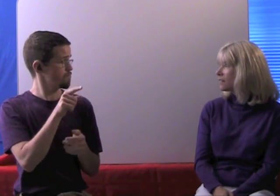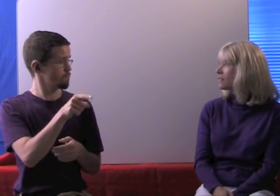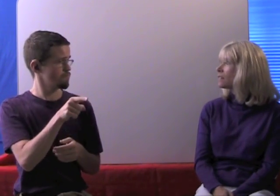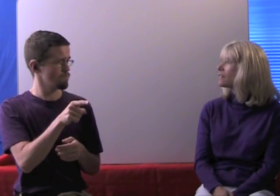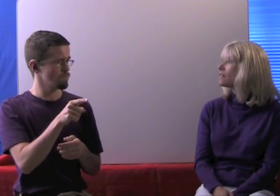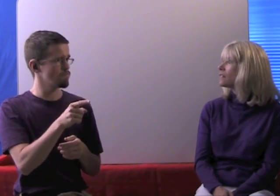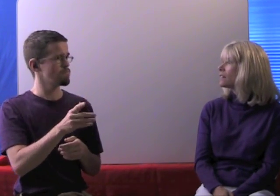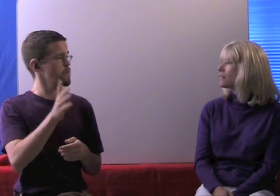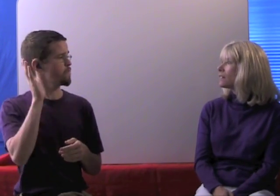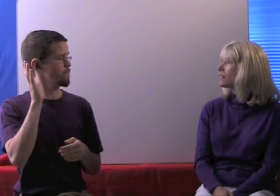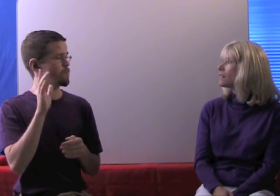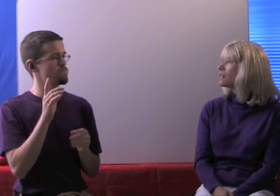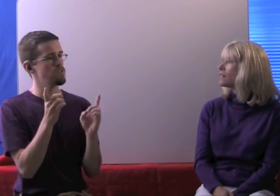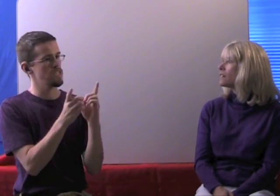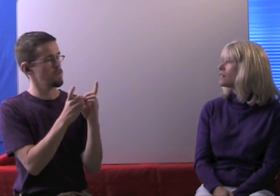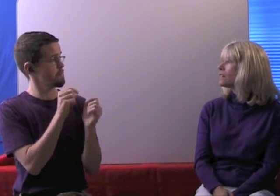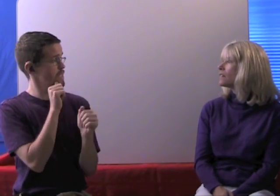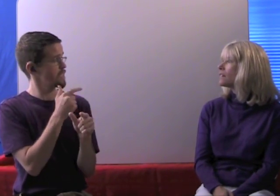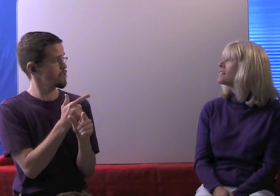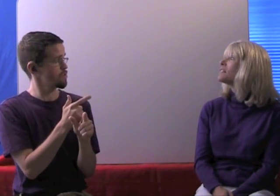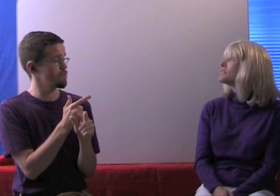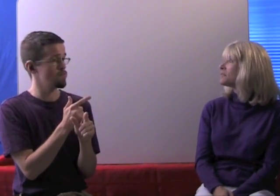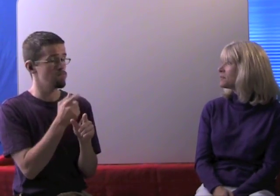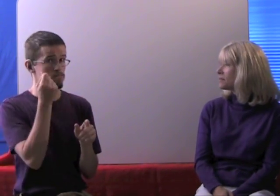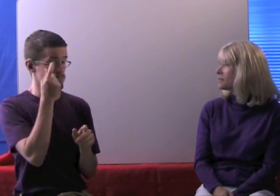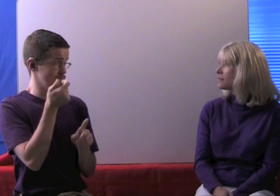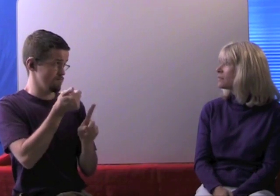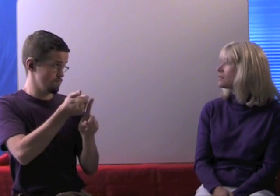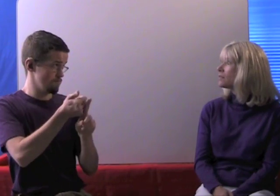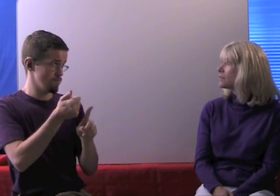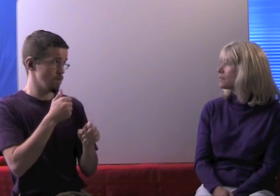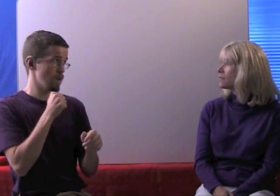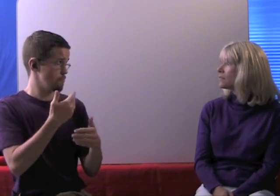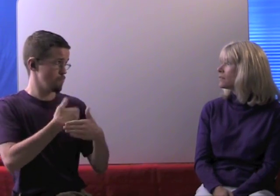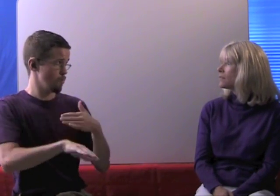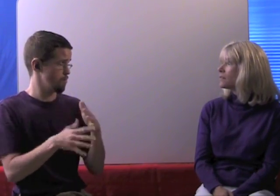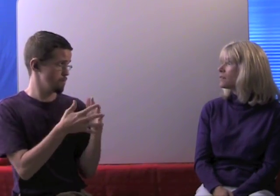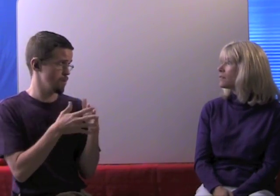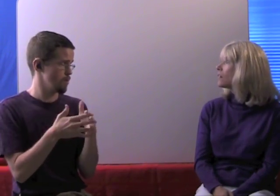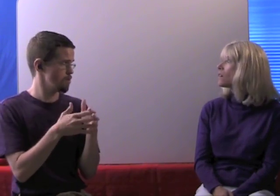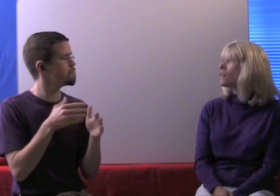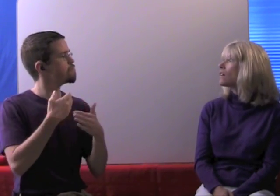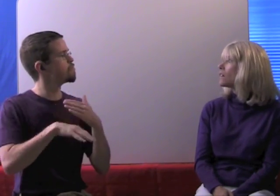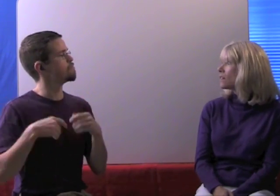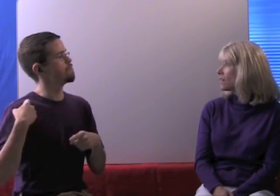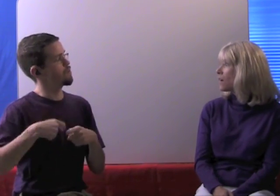It started when my brother in law was dating my sister. Now he is from Mexico...